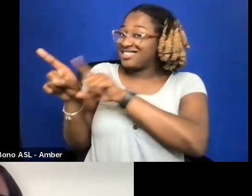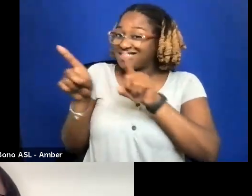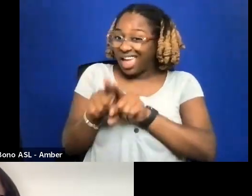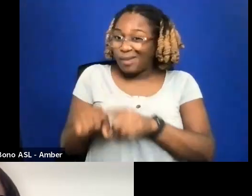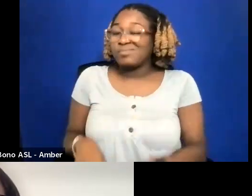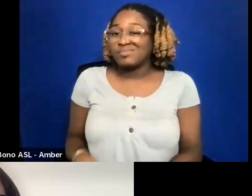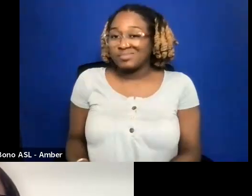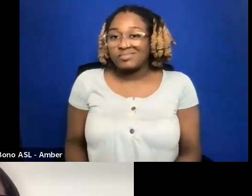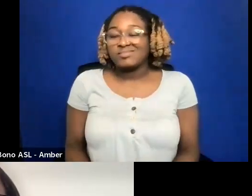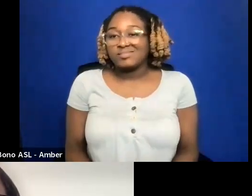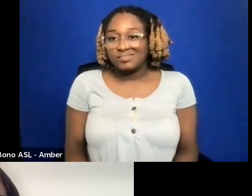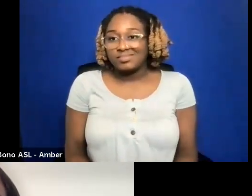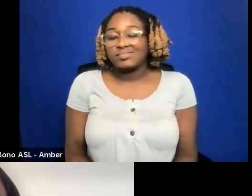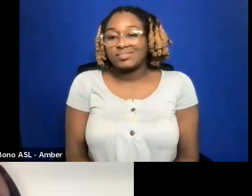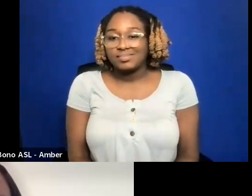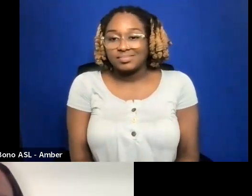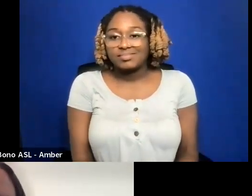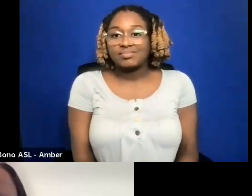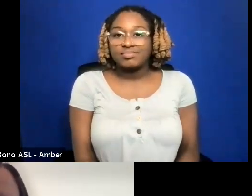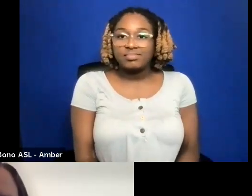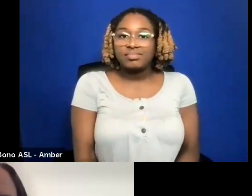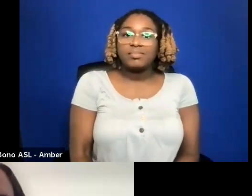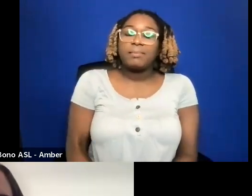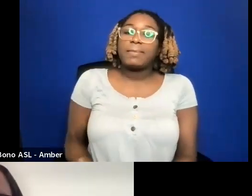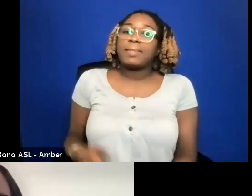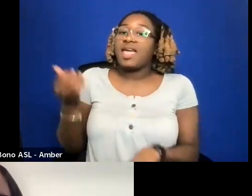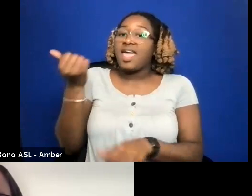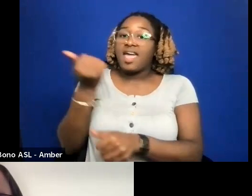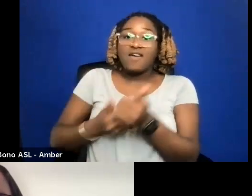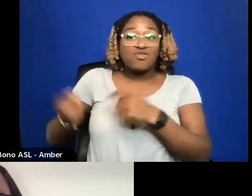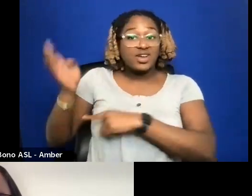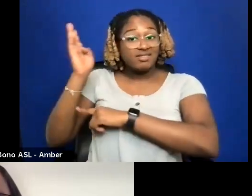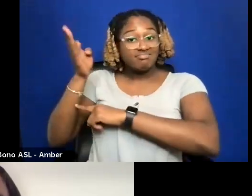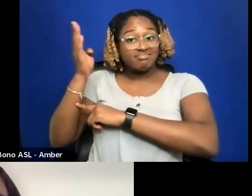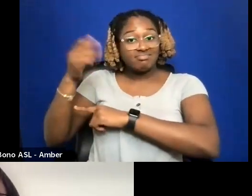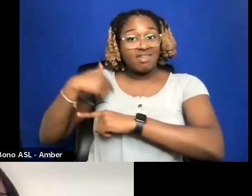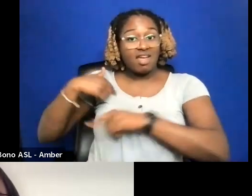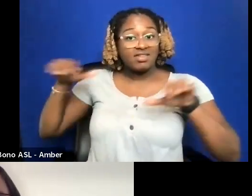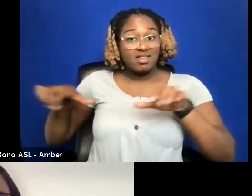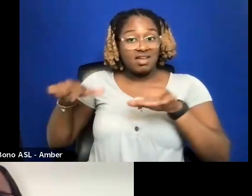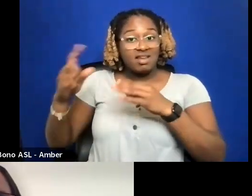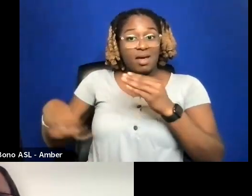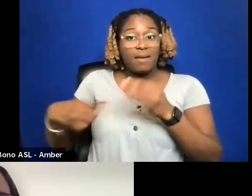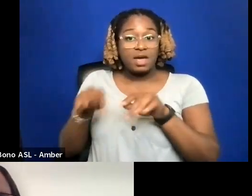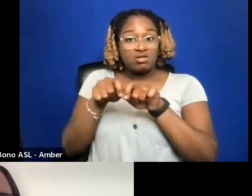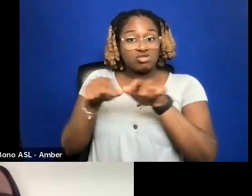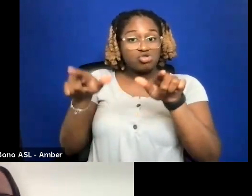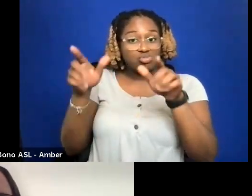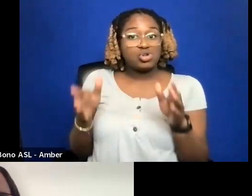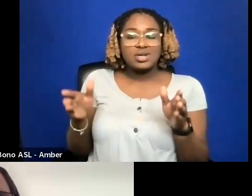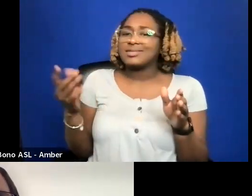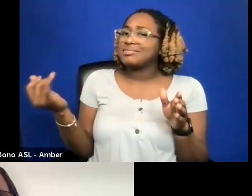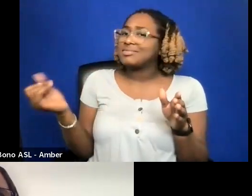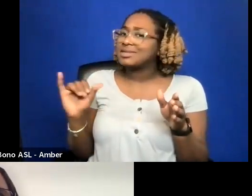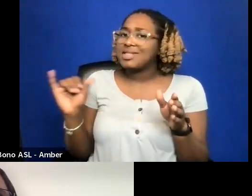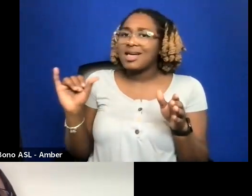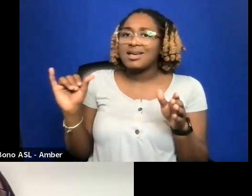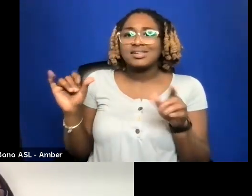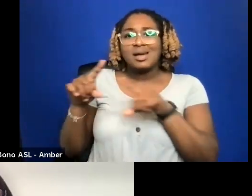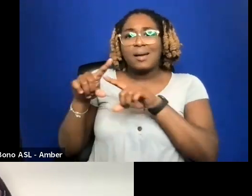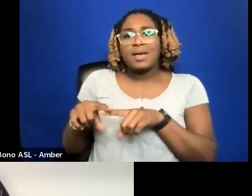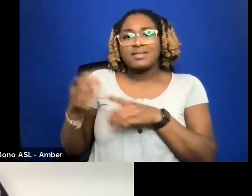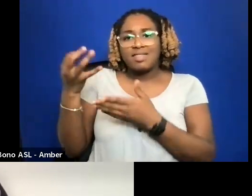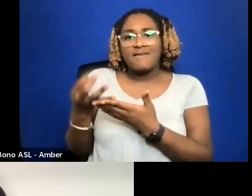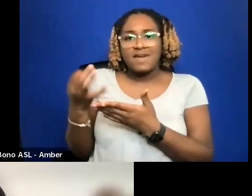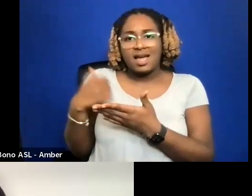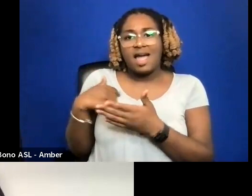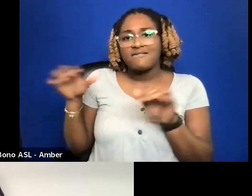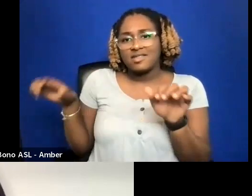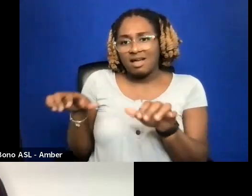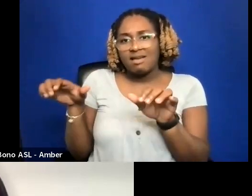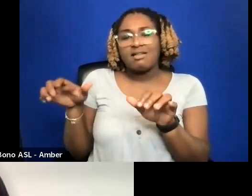EVERY TALK I'VE DONE ABOUT DISTRIBUTION IS ALMOST ENTIRELY BASED ON THE FACT THAT I'VE DONE IT